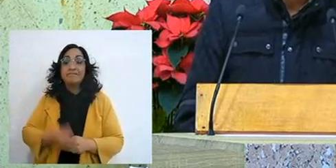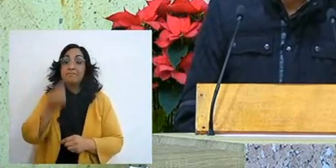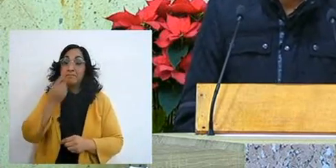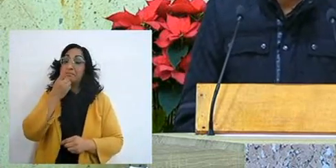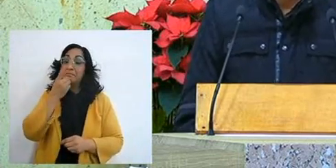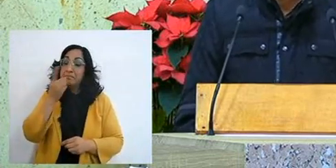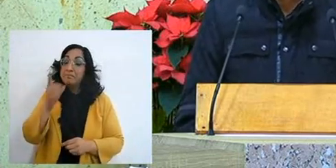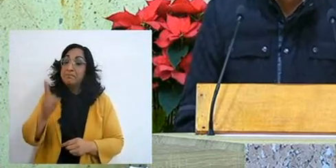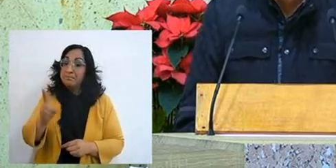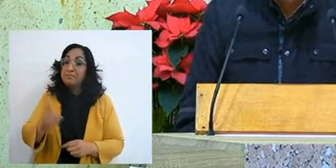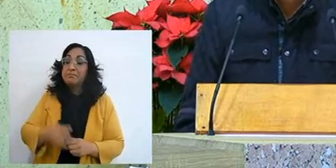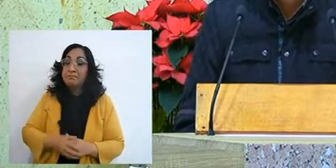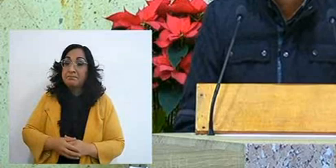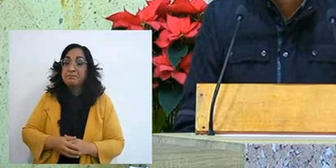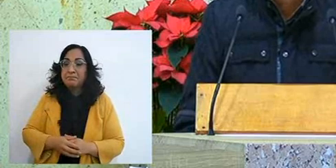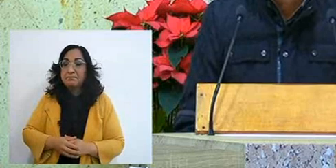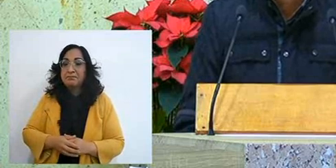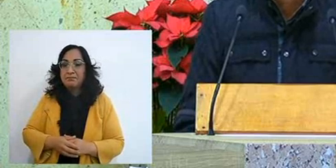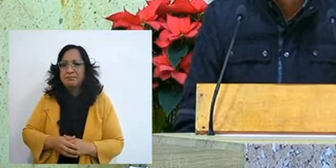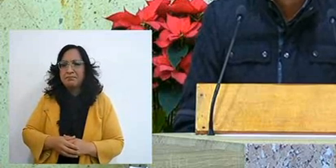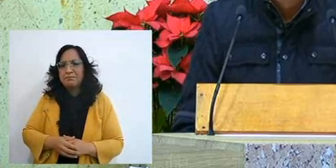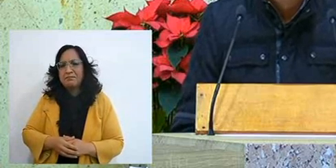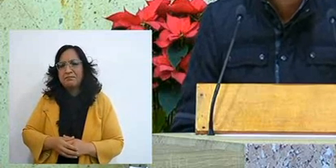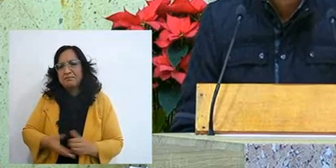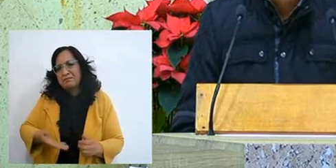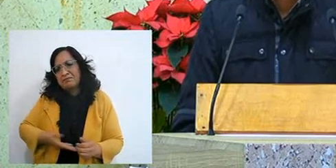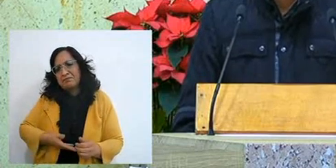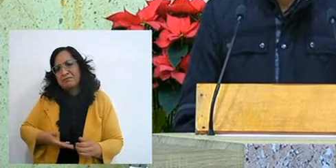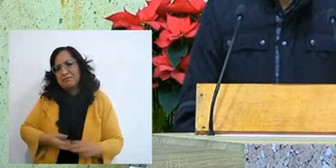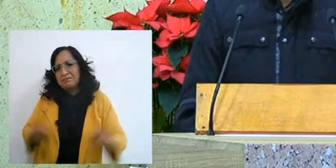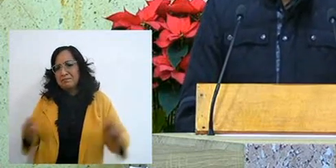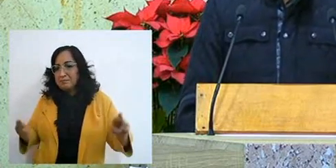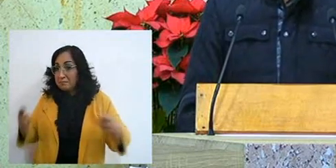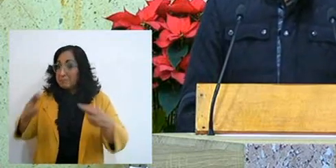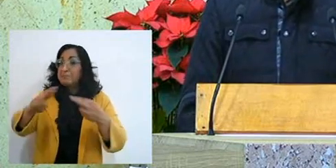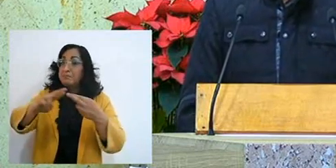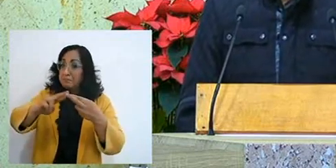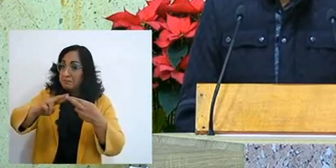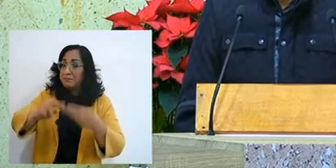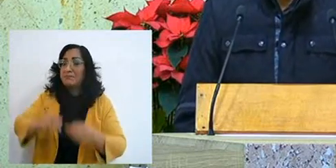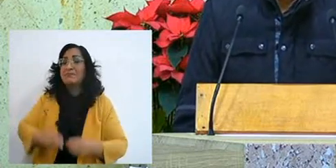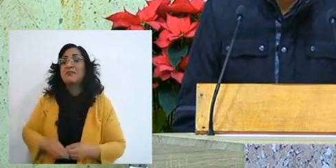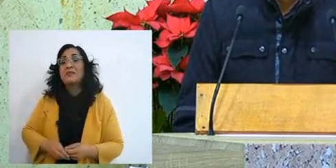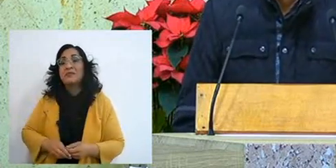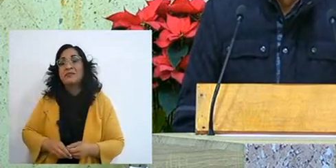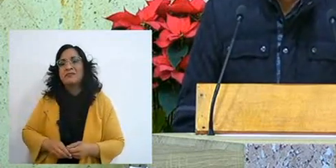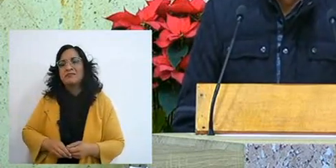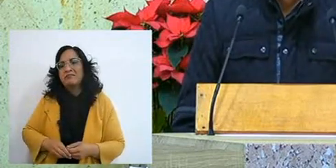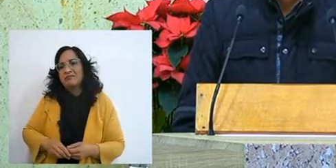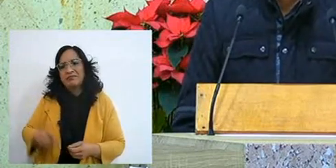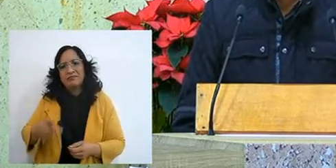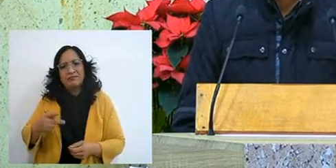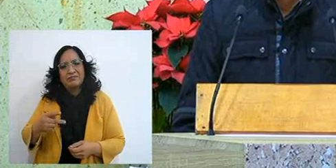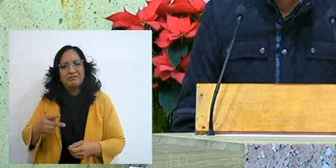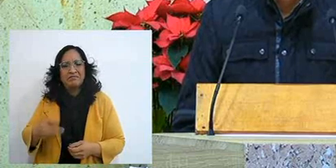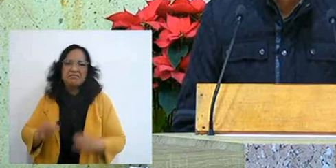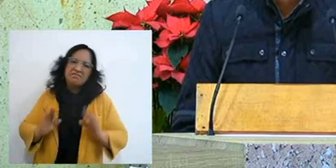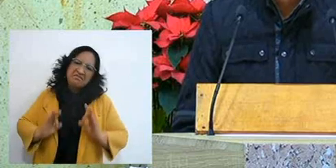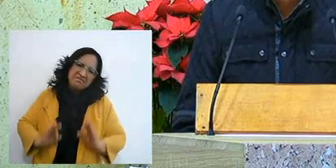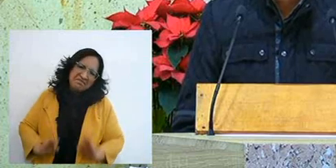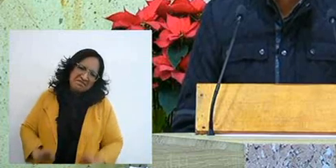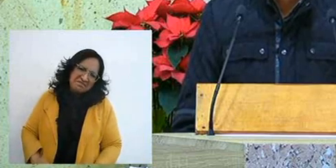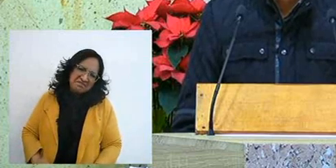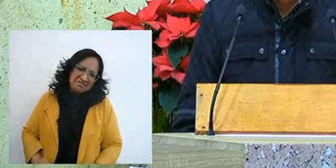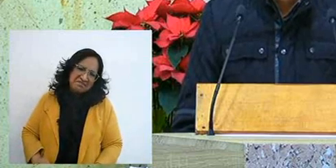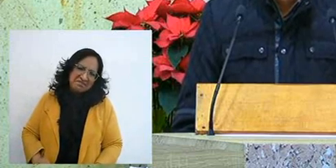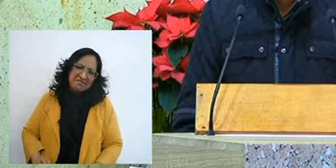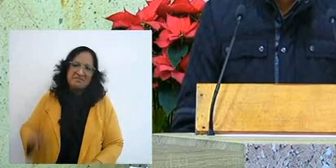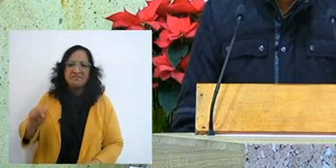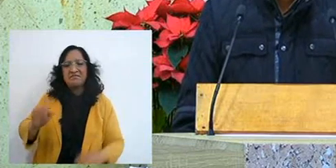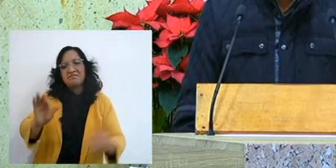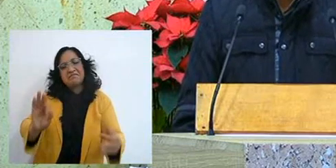I settled for simply having a religion, with a comfortable gospel, without compromise,